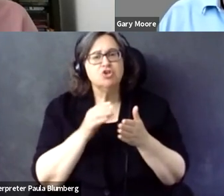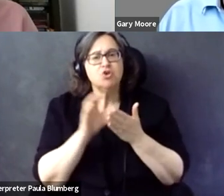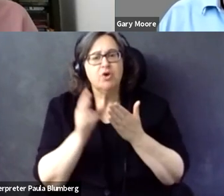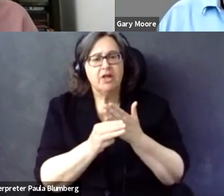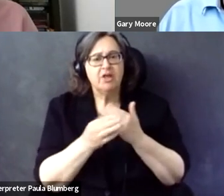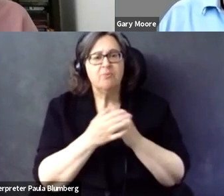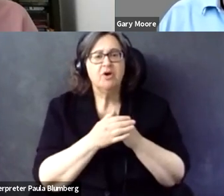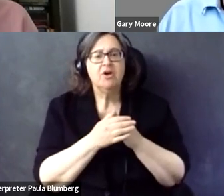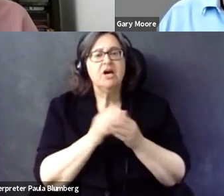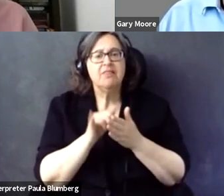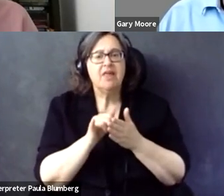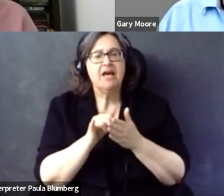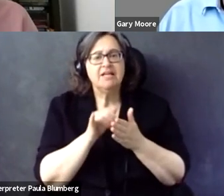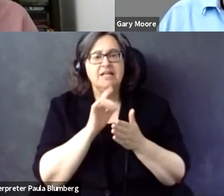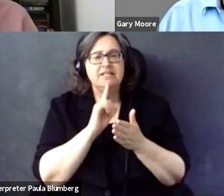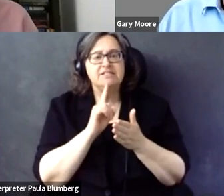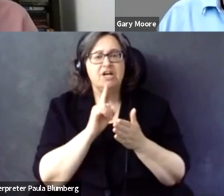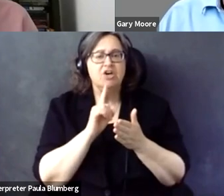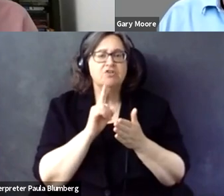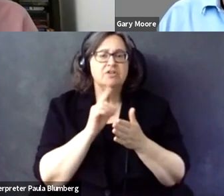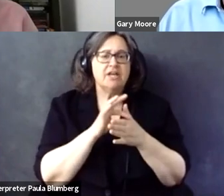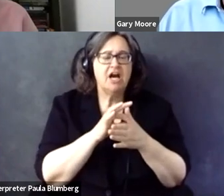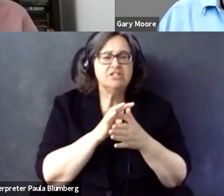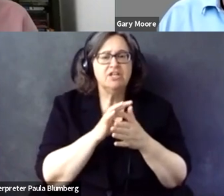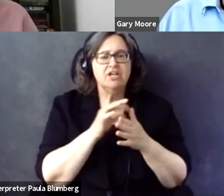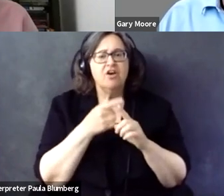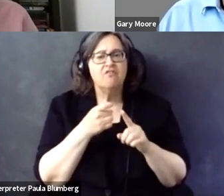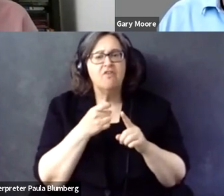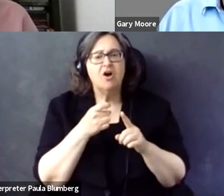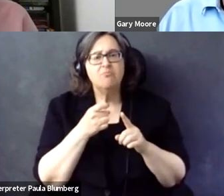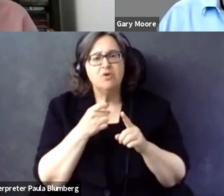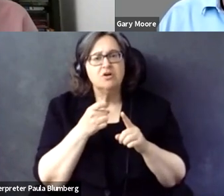guide is we are developing way curricula which is content